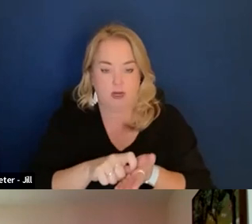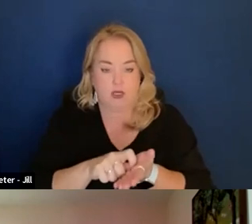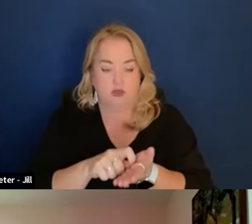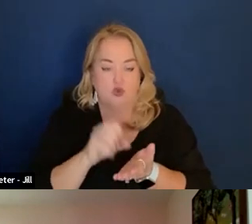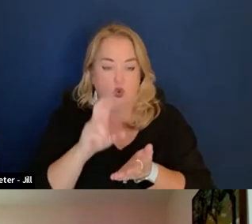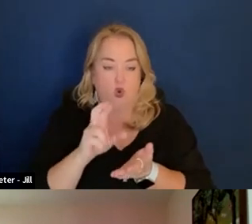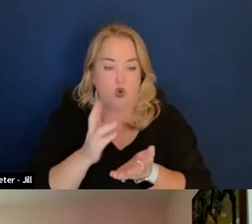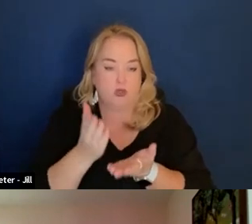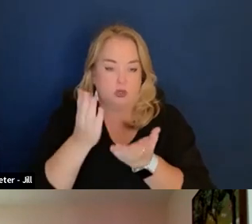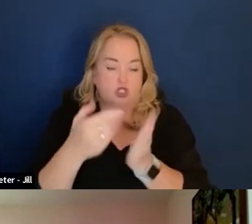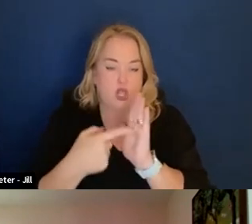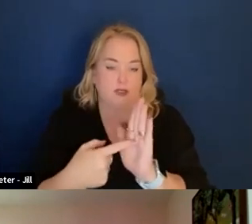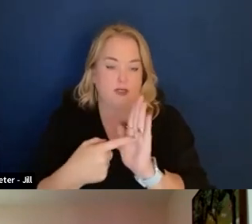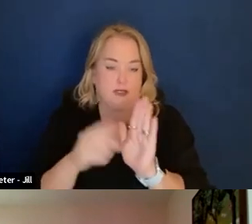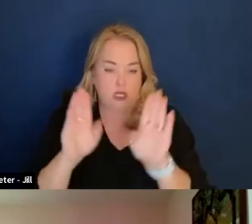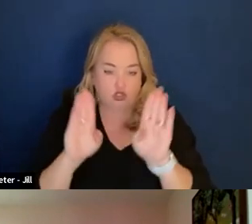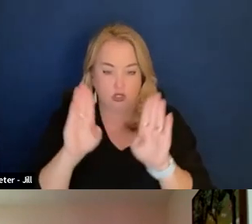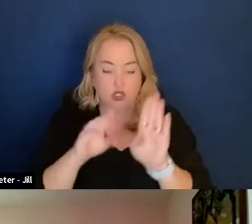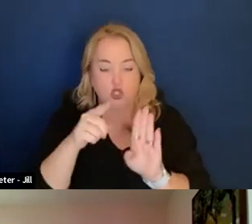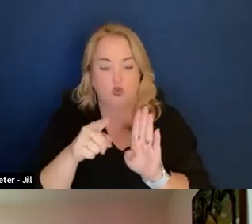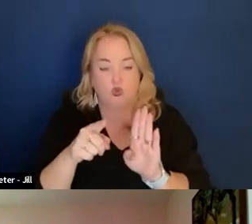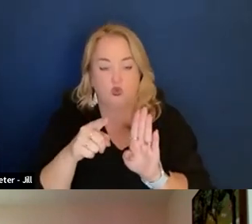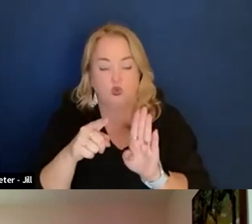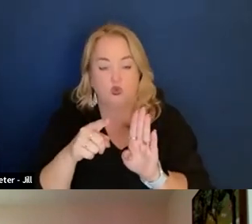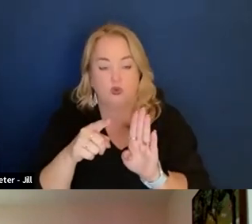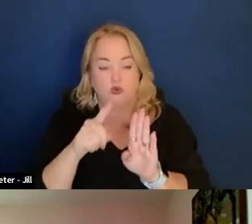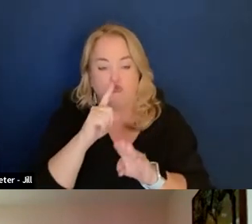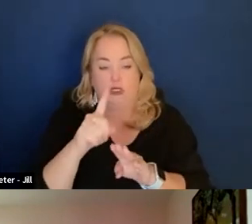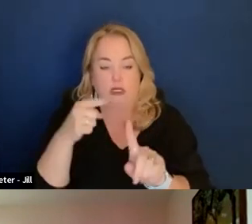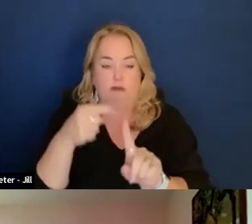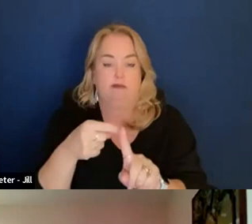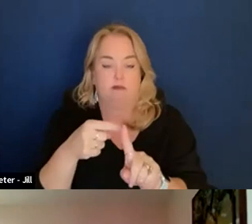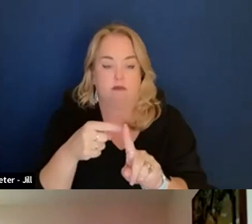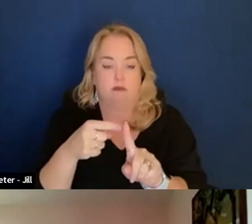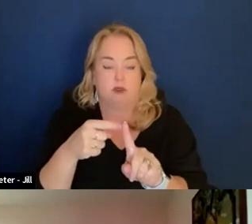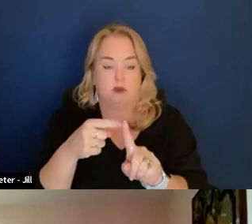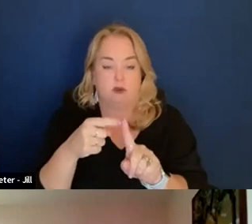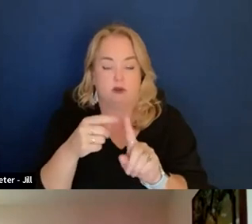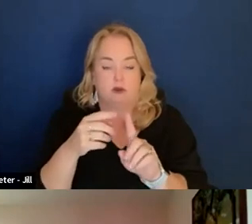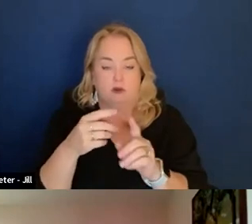Because ideally you vet the clauses before you release the solutions for industry,